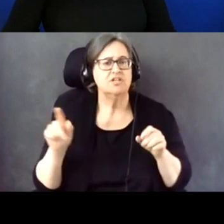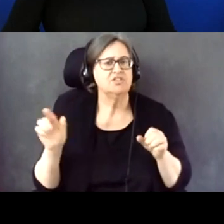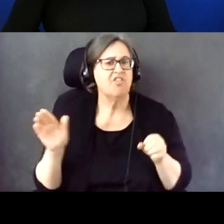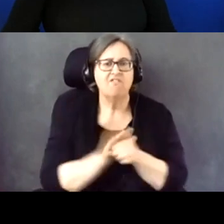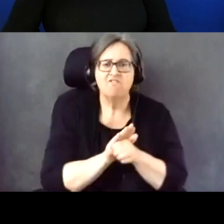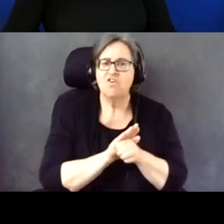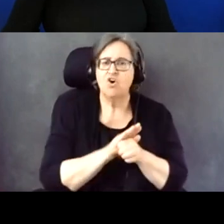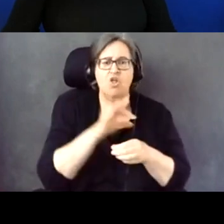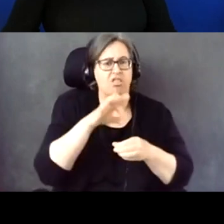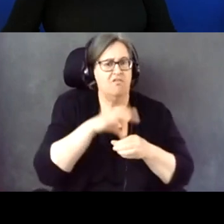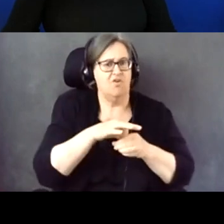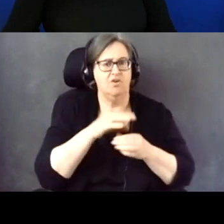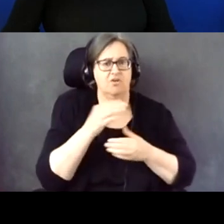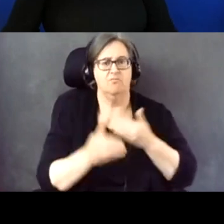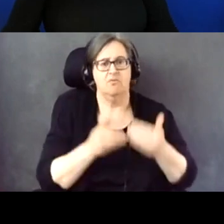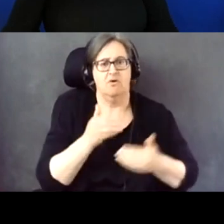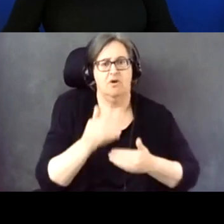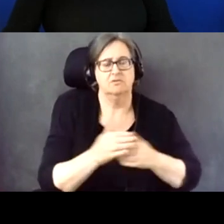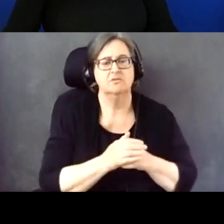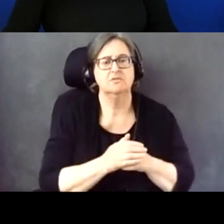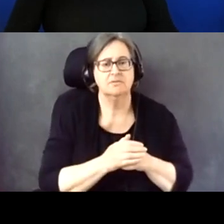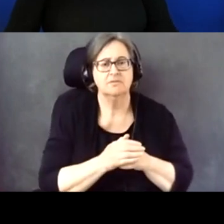And including voters with disabilities.